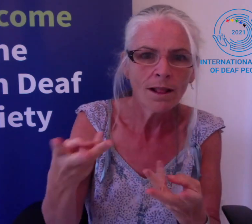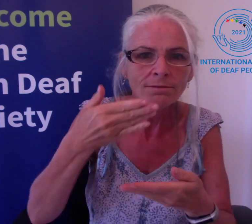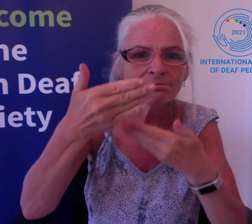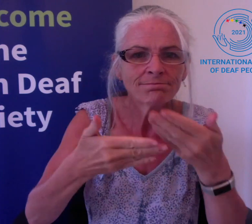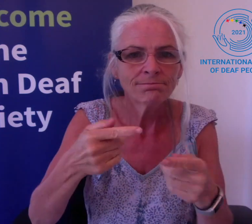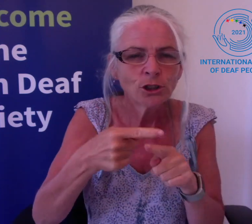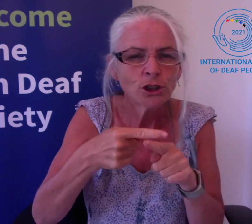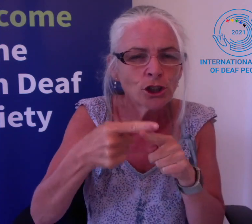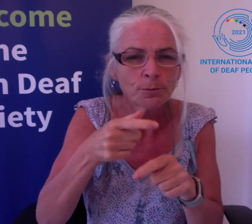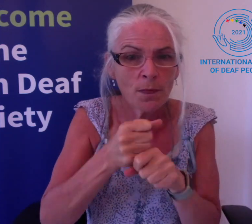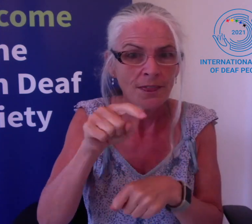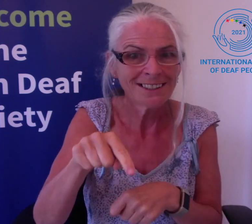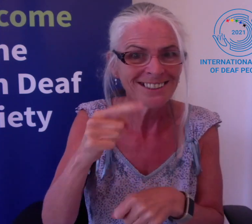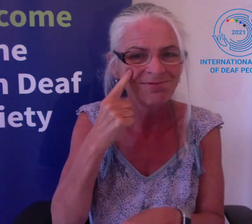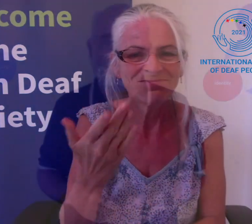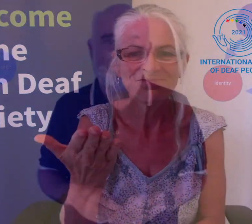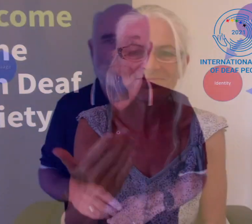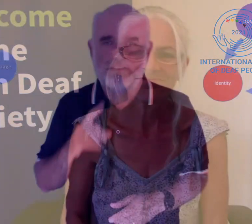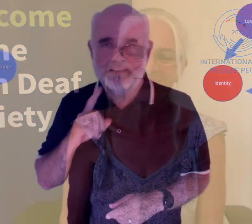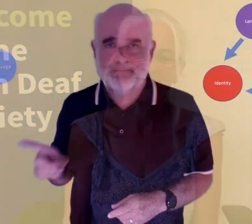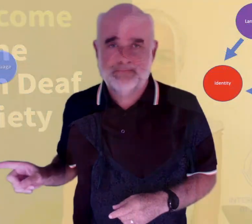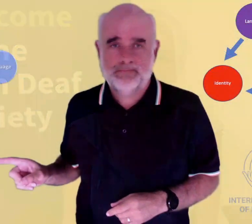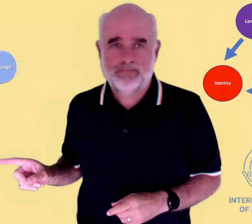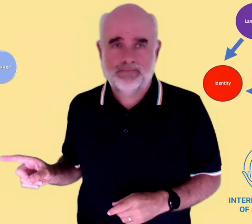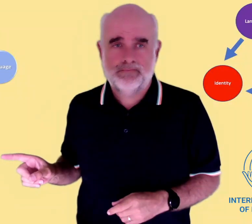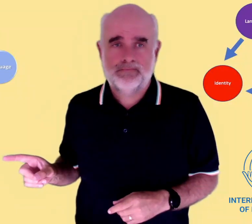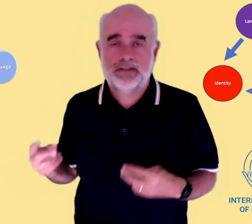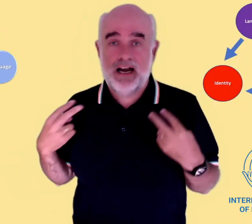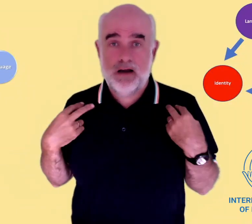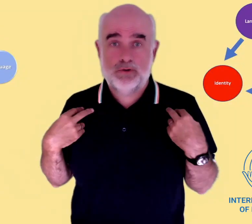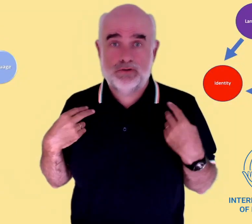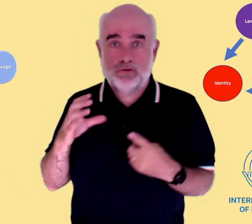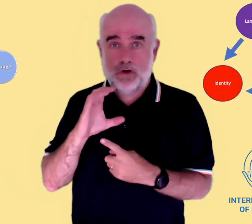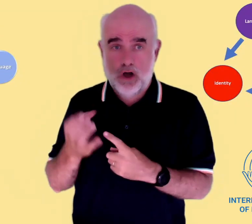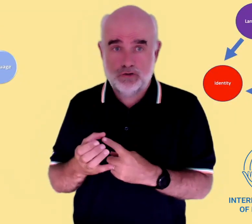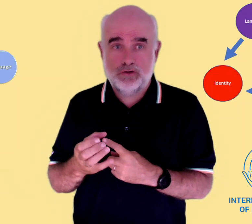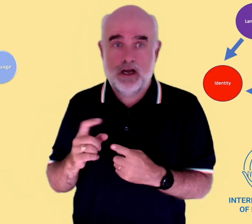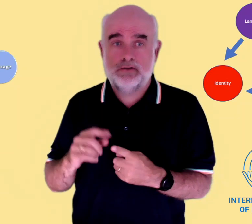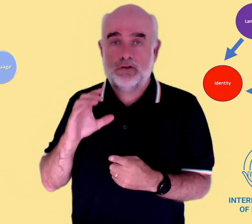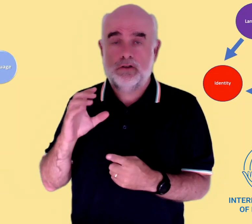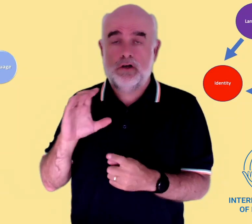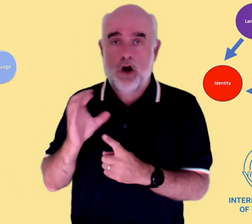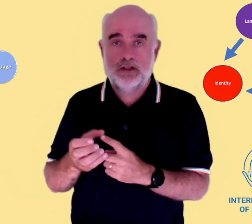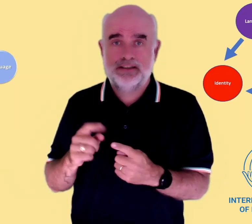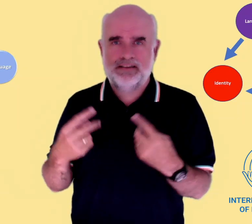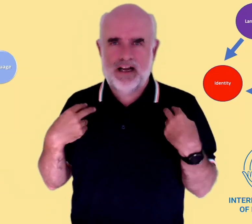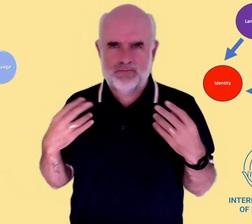Dr John Bosco Conama: Have a look at this slogan: "Language is Culture, and Culture is Language".